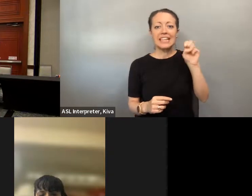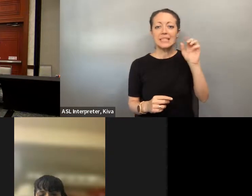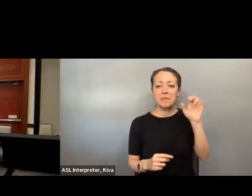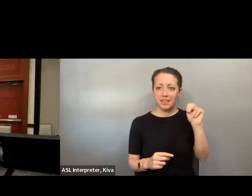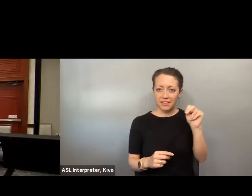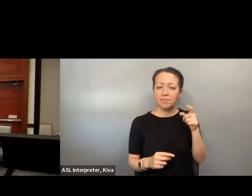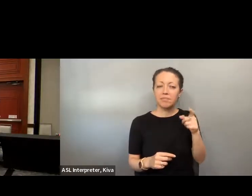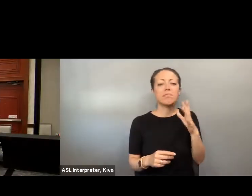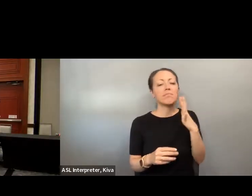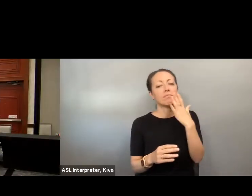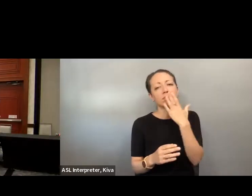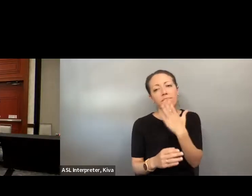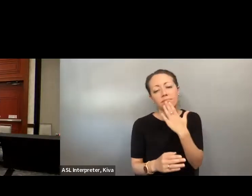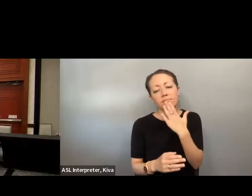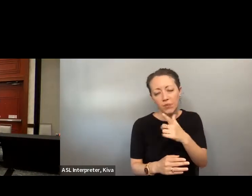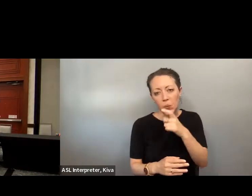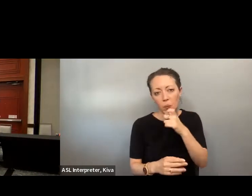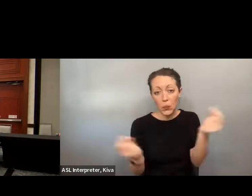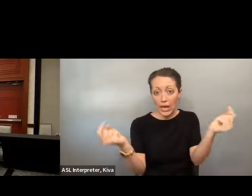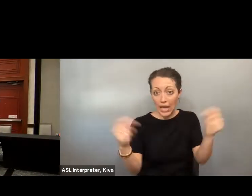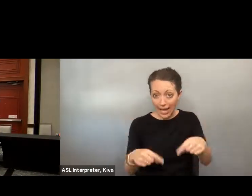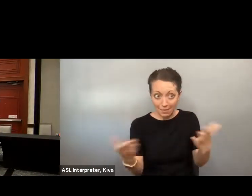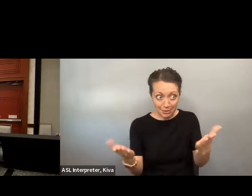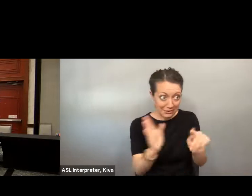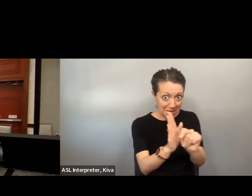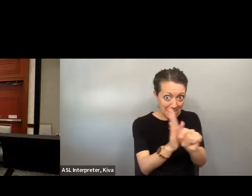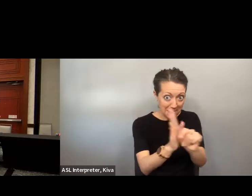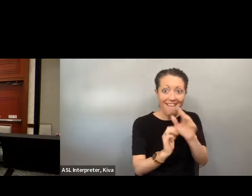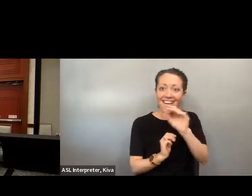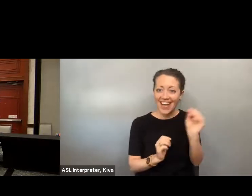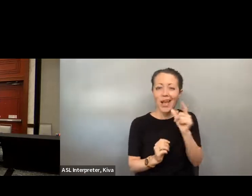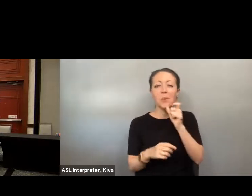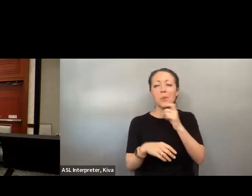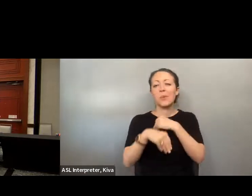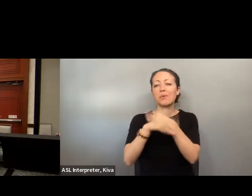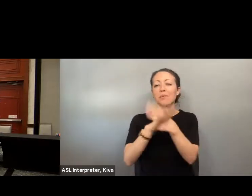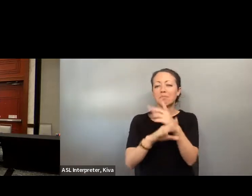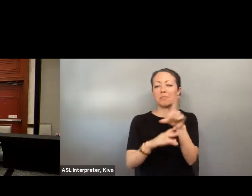executive director of Disability Rights Florida and I want to start off by thanking everyone both here in